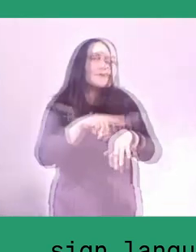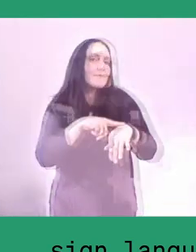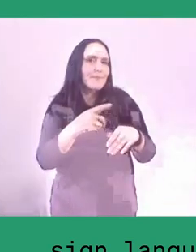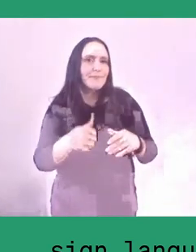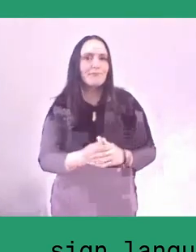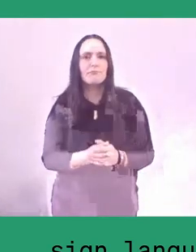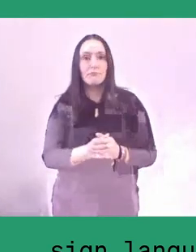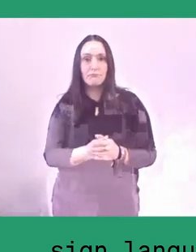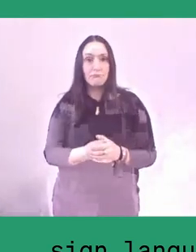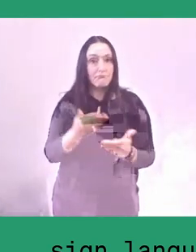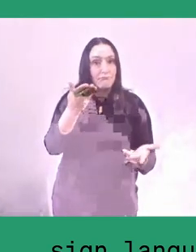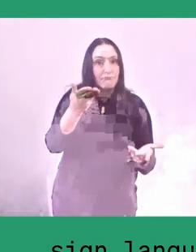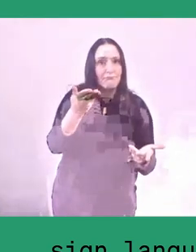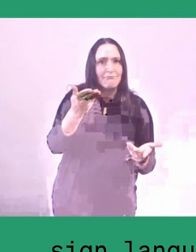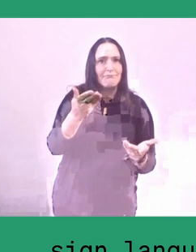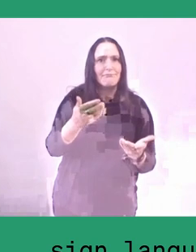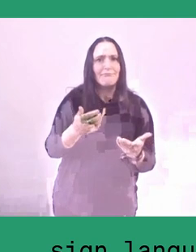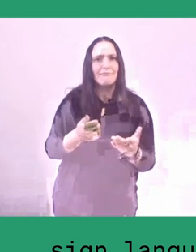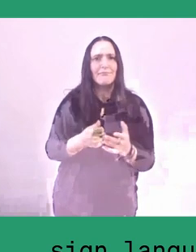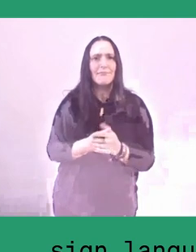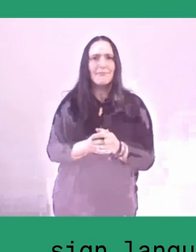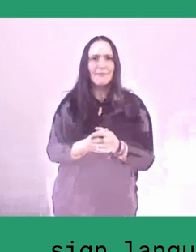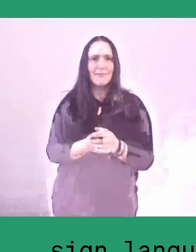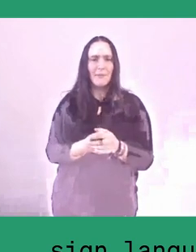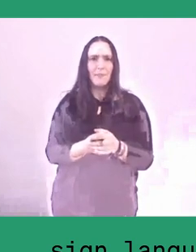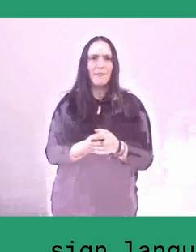He mentioned about his experience with lumbung when...